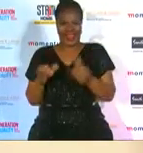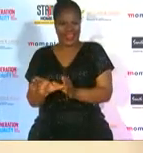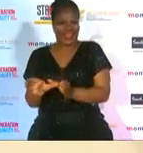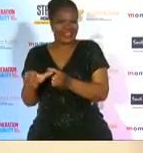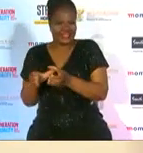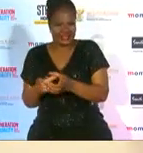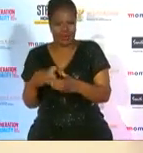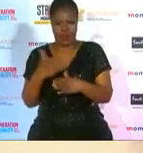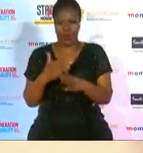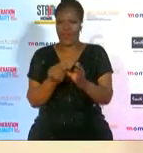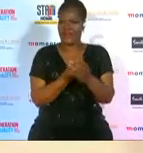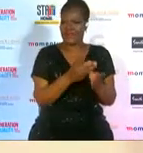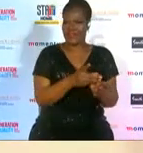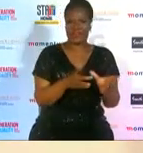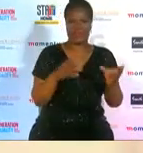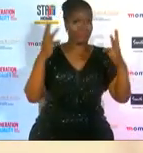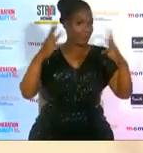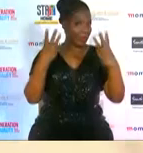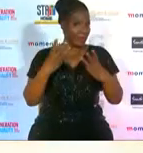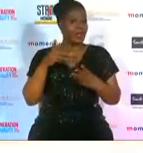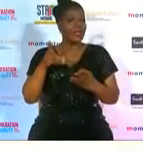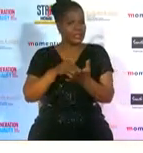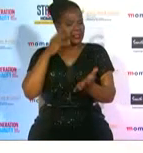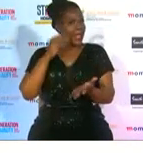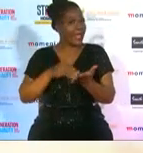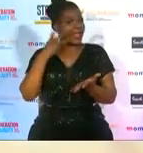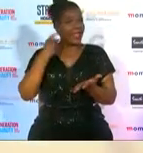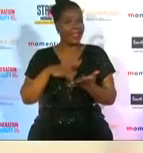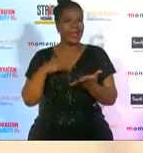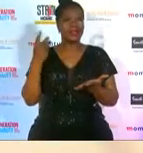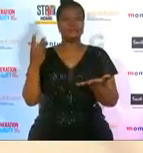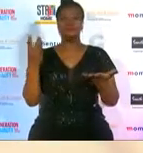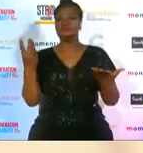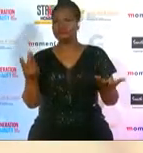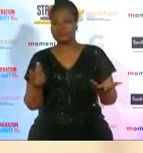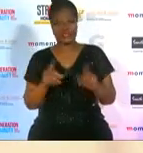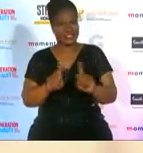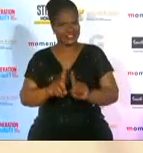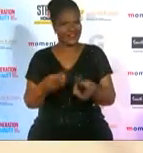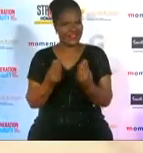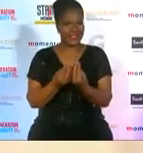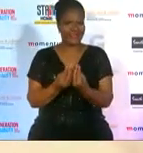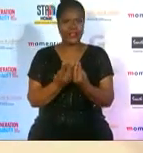and you know you learn everything about being empathetic in in the fraternity that we were in so moving into sports